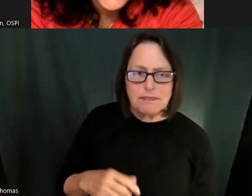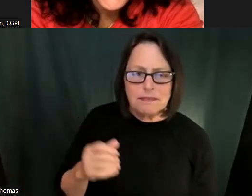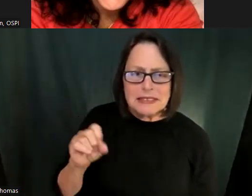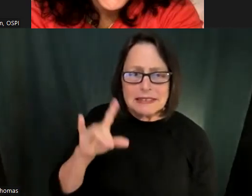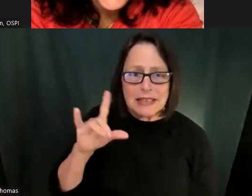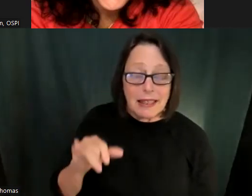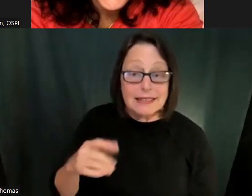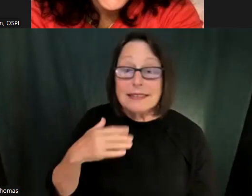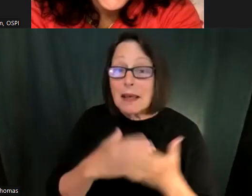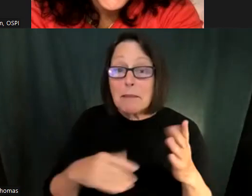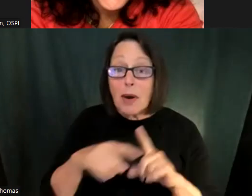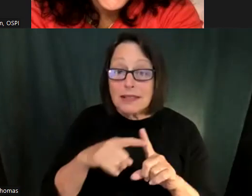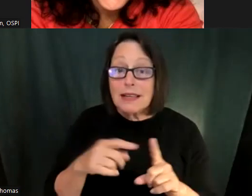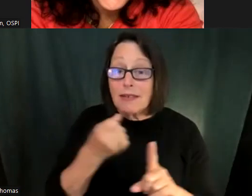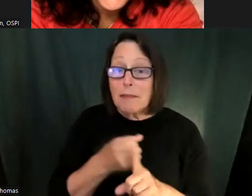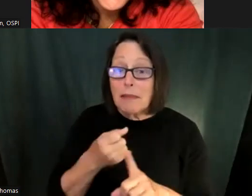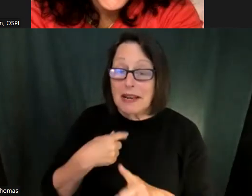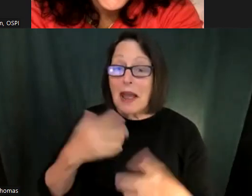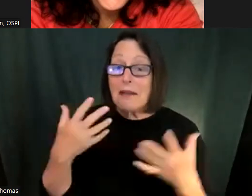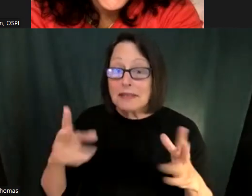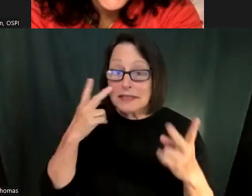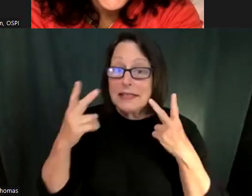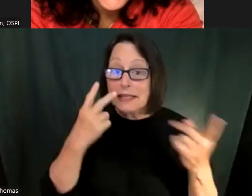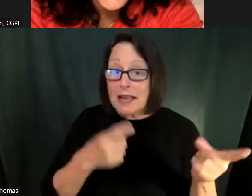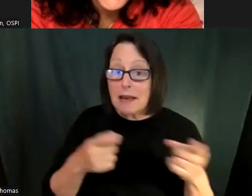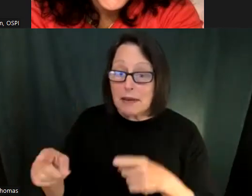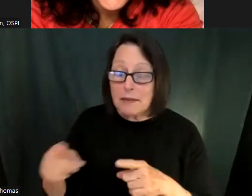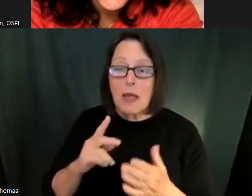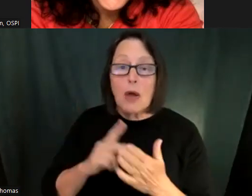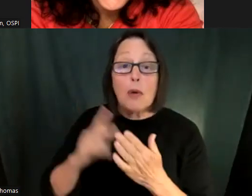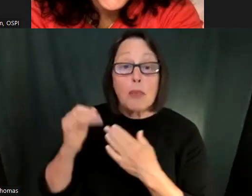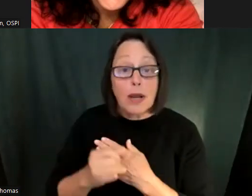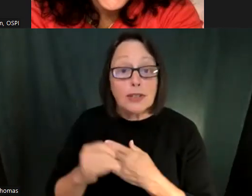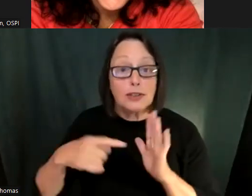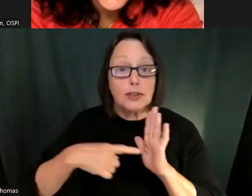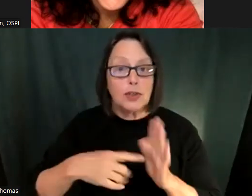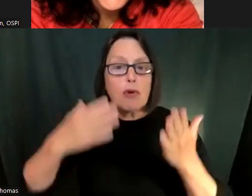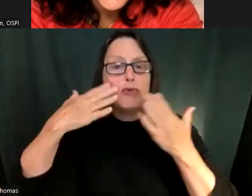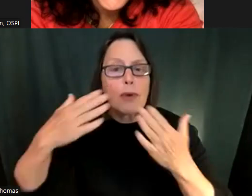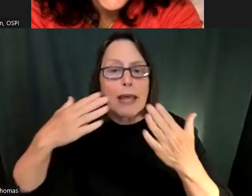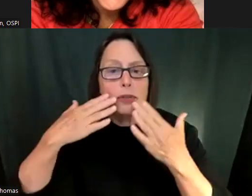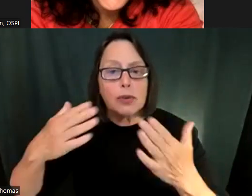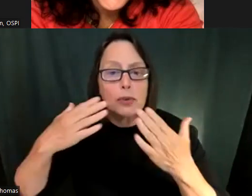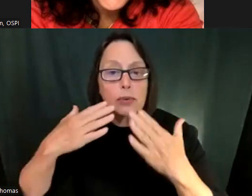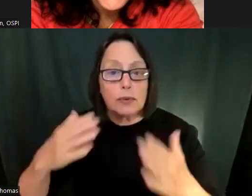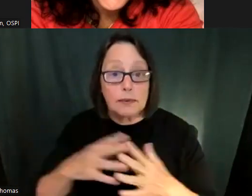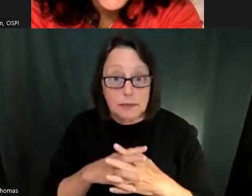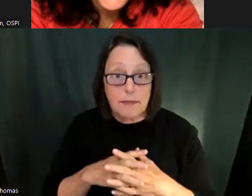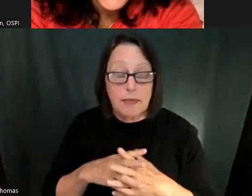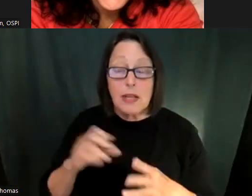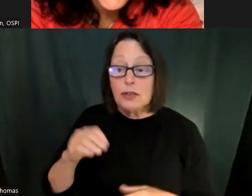How do you handle some of those transitions in your classroom as we're starting to close out the year.